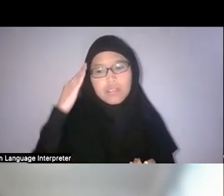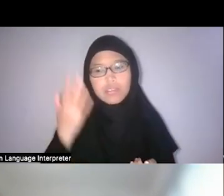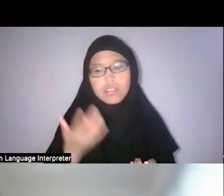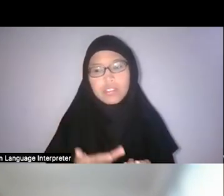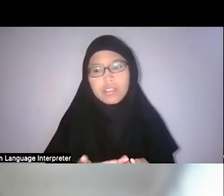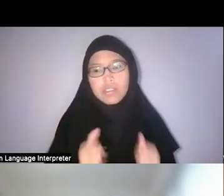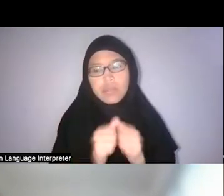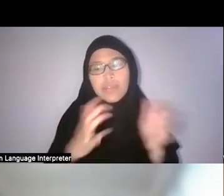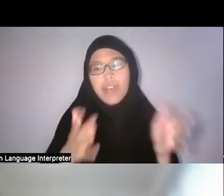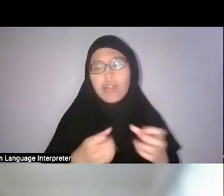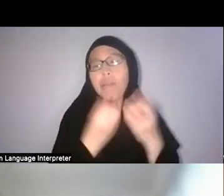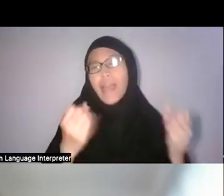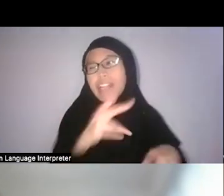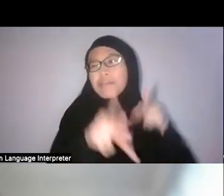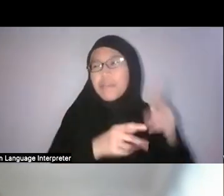without so many people that we don’t know.